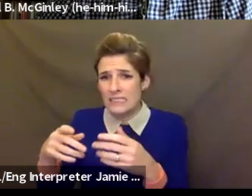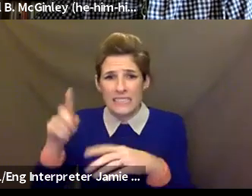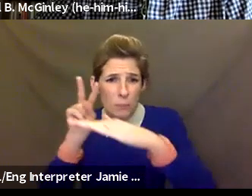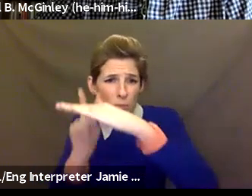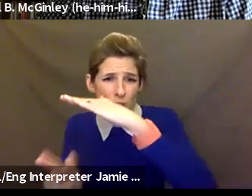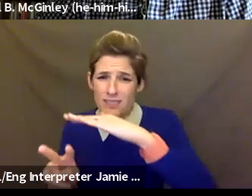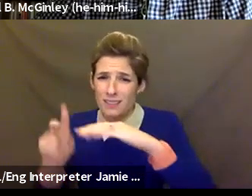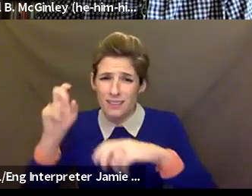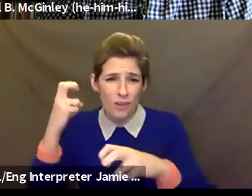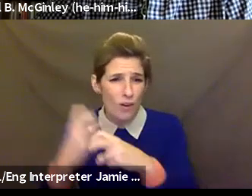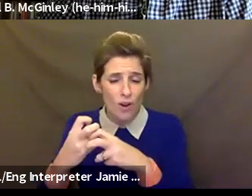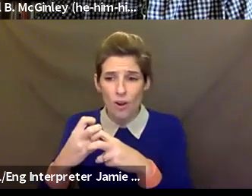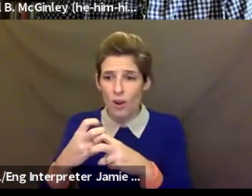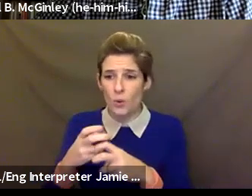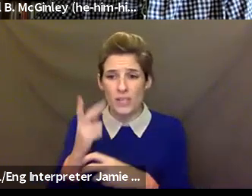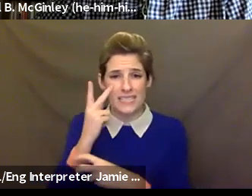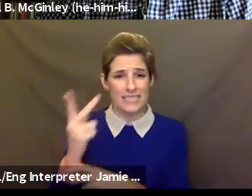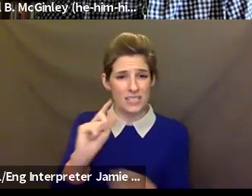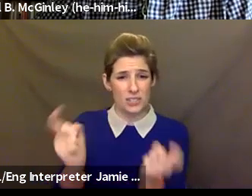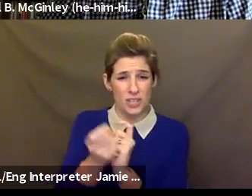like there's a change there as well. And, you know, how do we